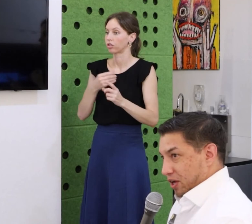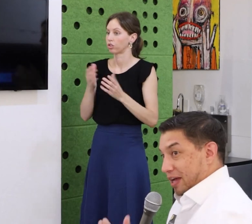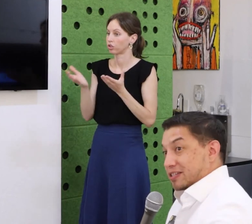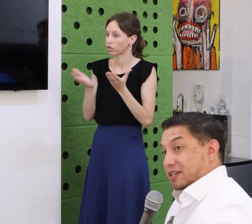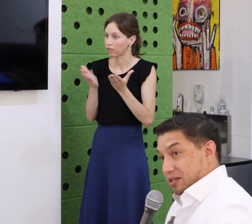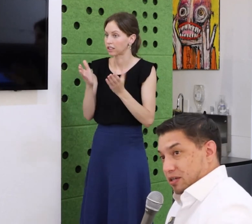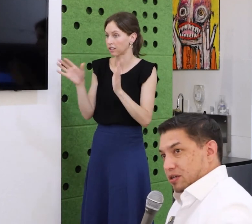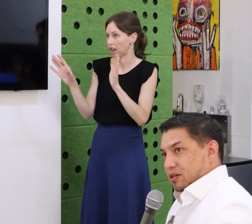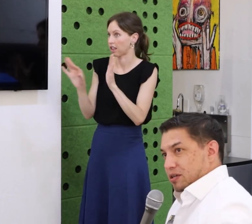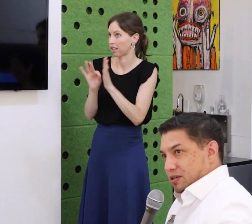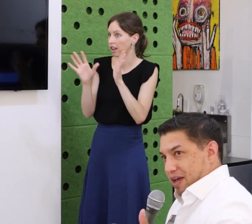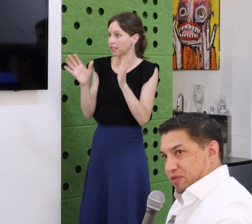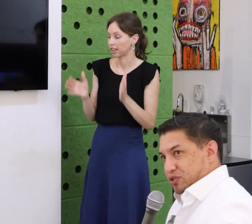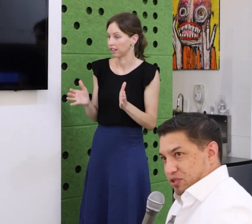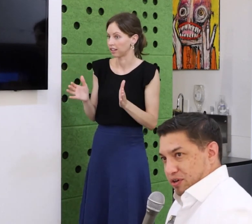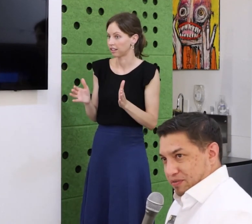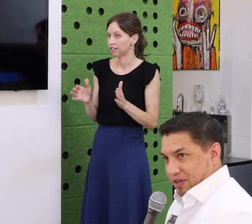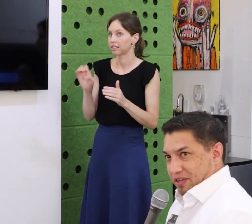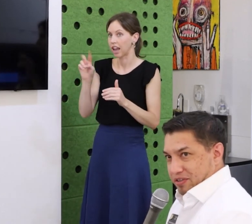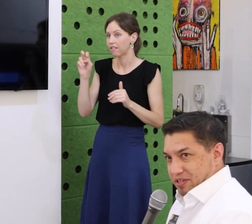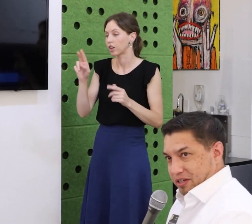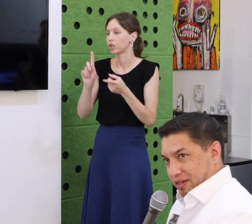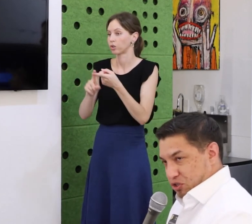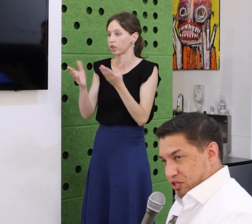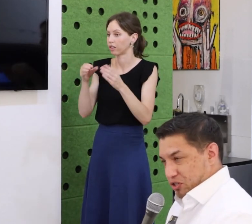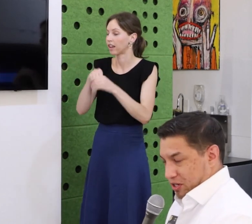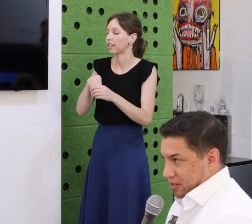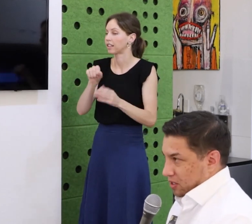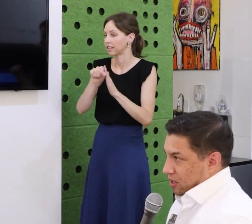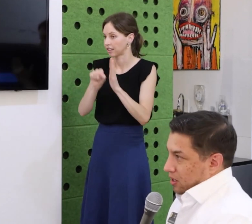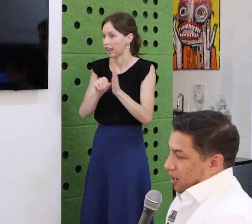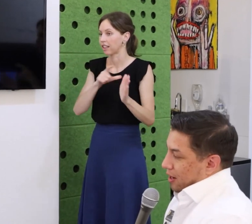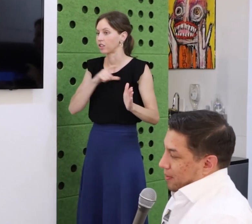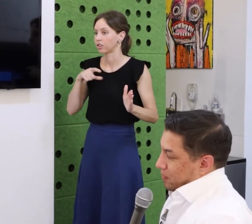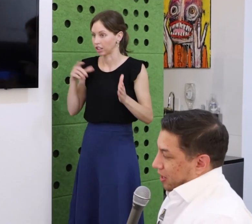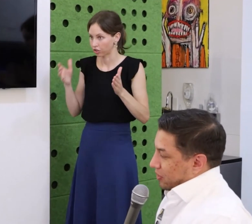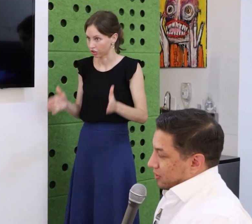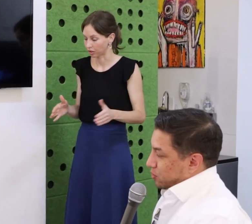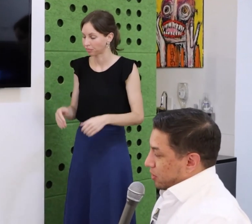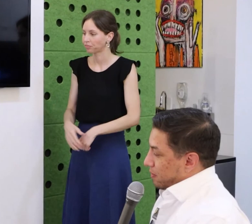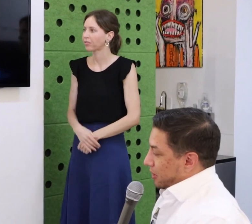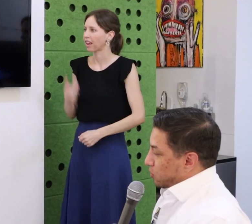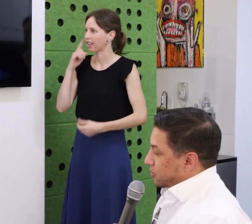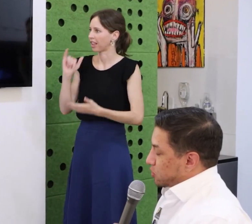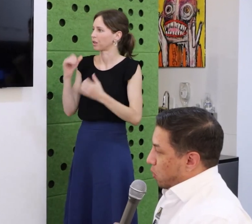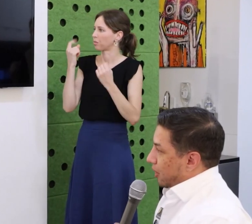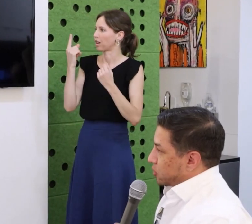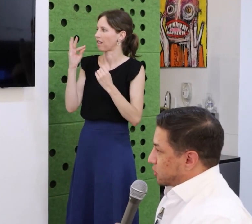award and then again just another first in the nation for